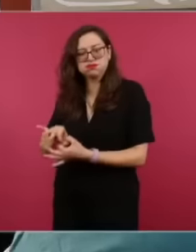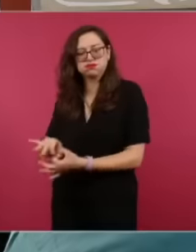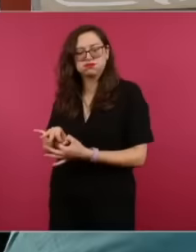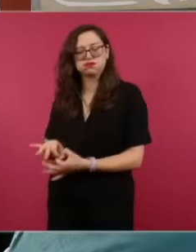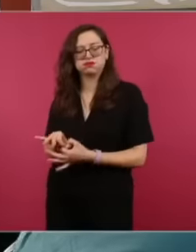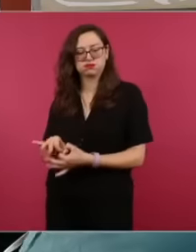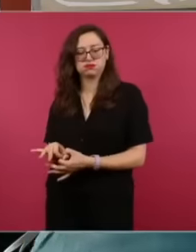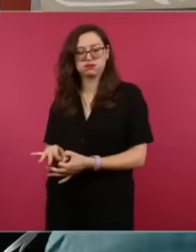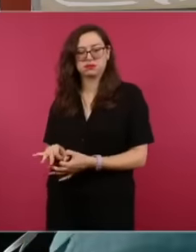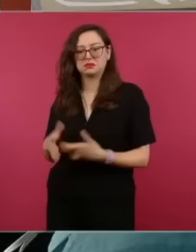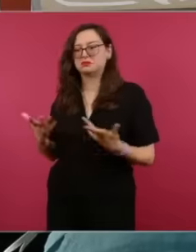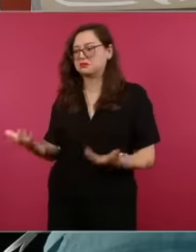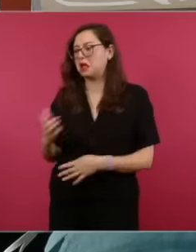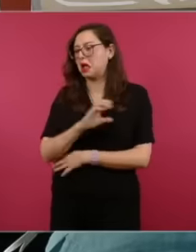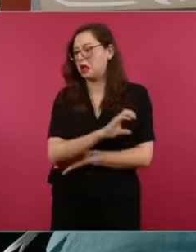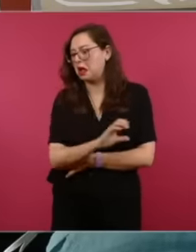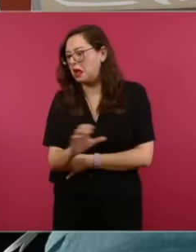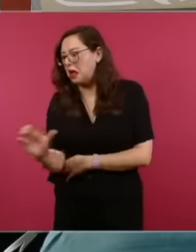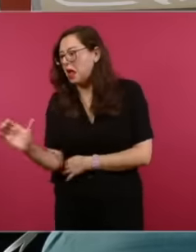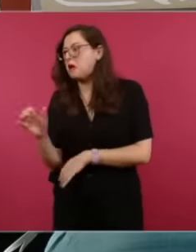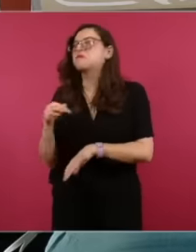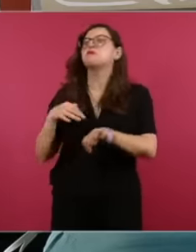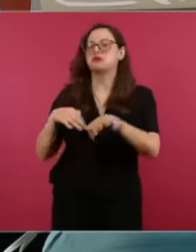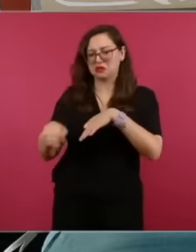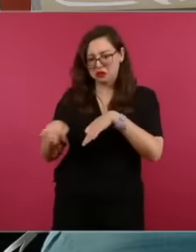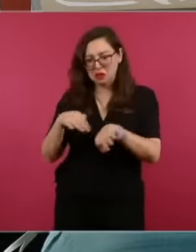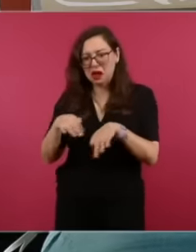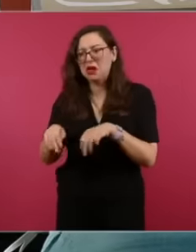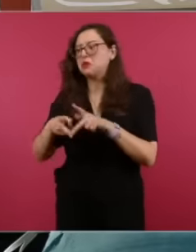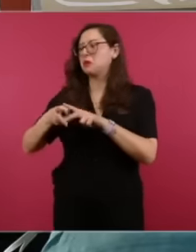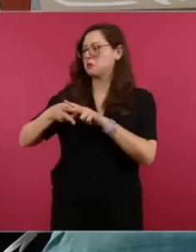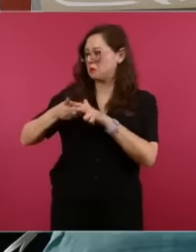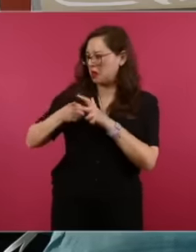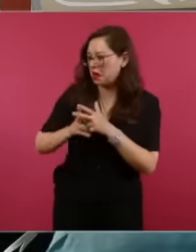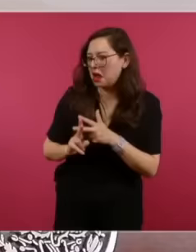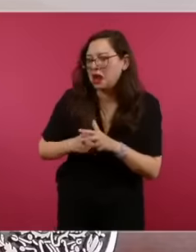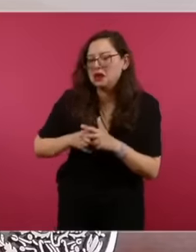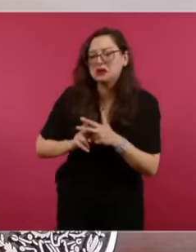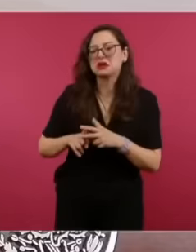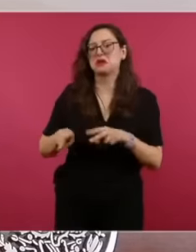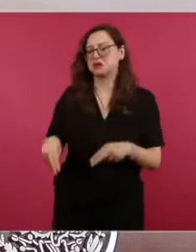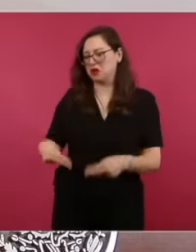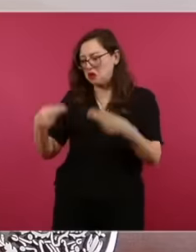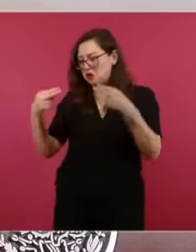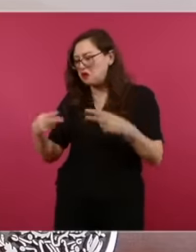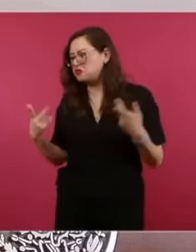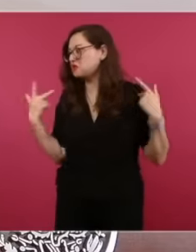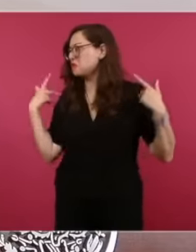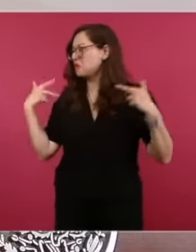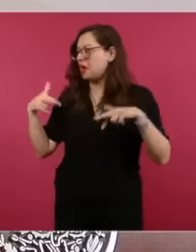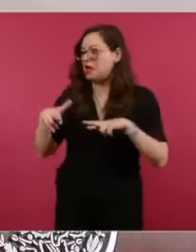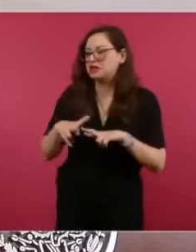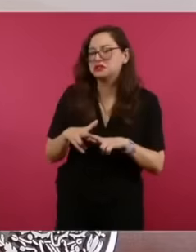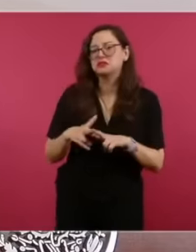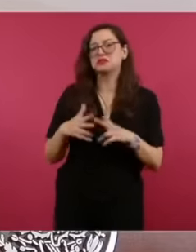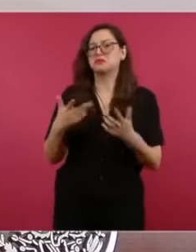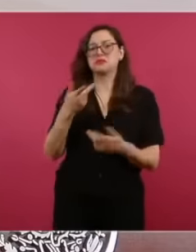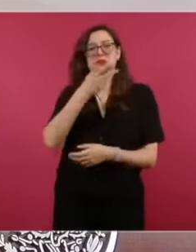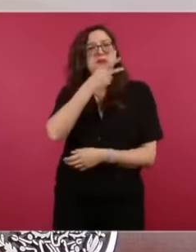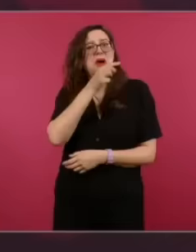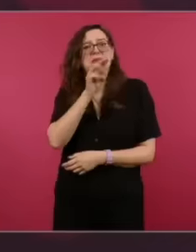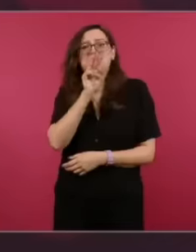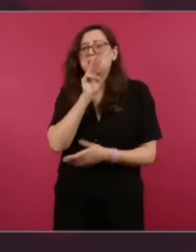they are the children of peasants, workers, mechanics, merchants, teachers,